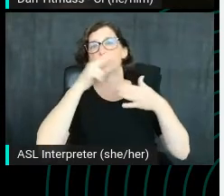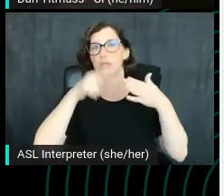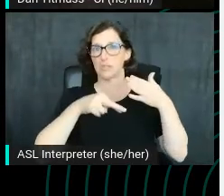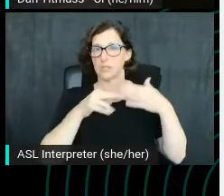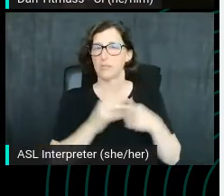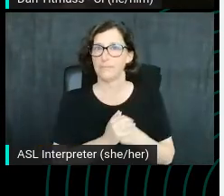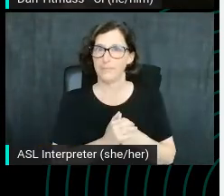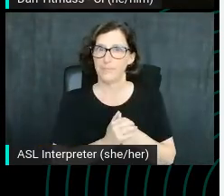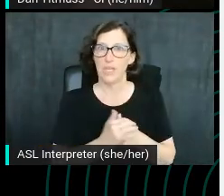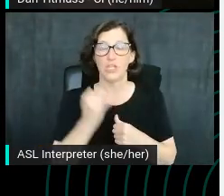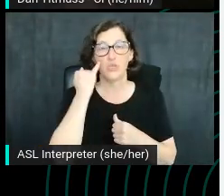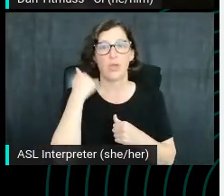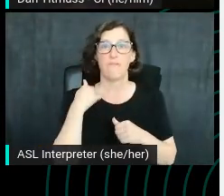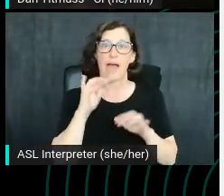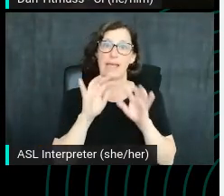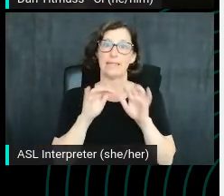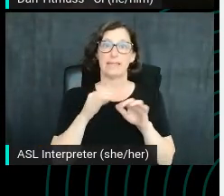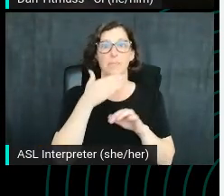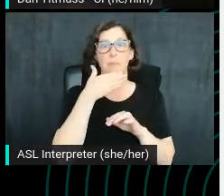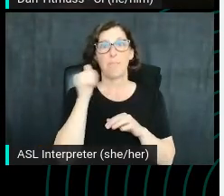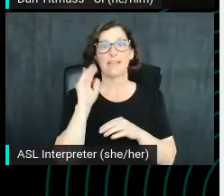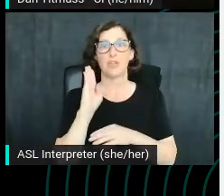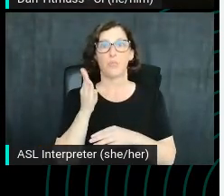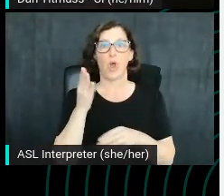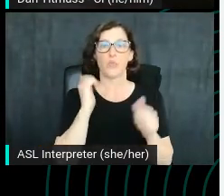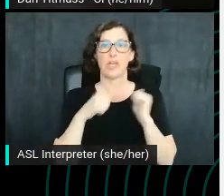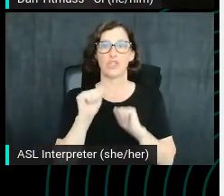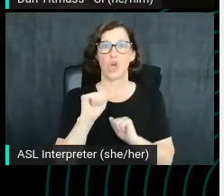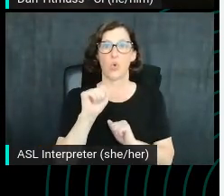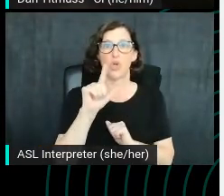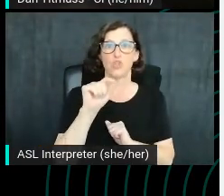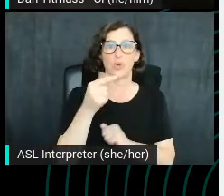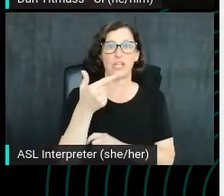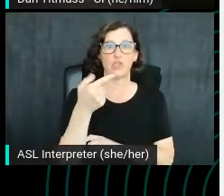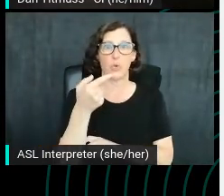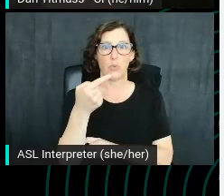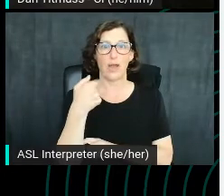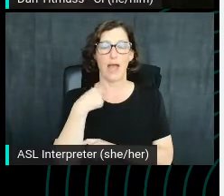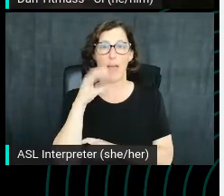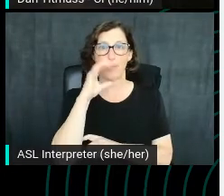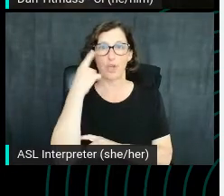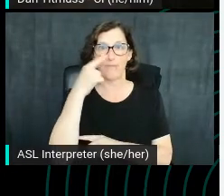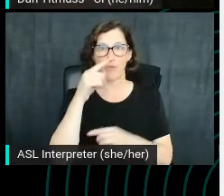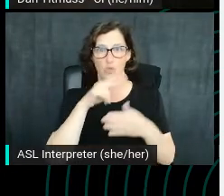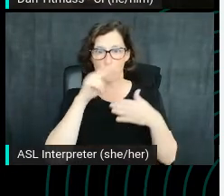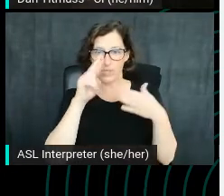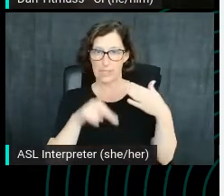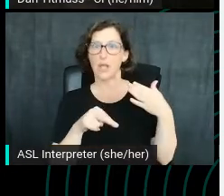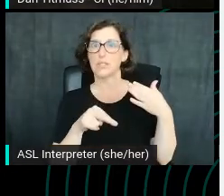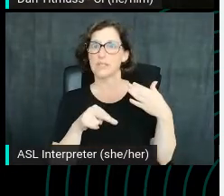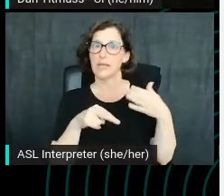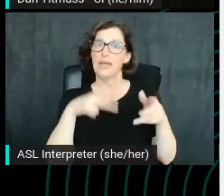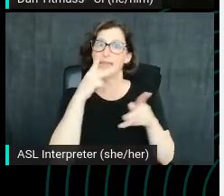So if I type in best Broadway shows 2021. But I'm looking for these results, the organic results that keep people coming to Google.